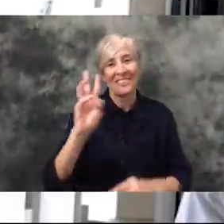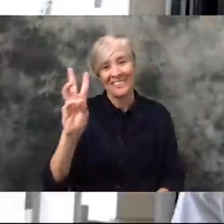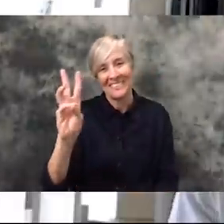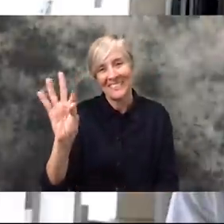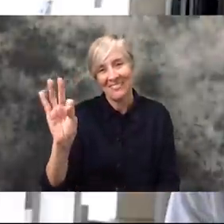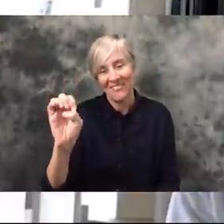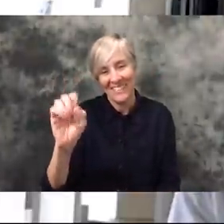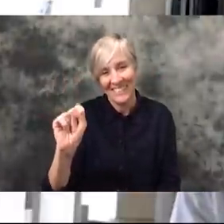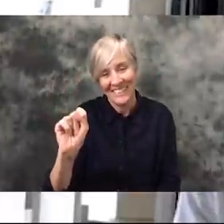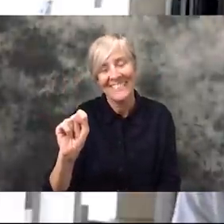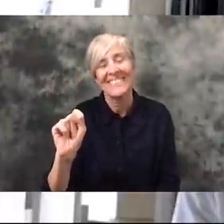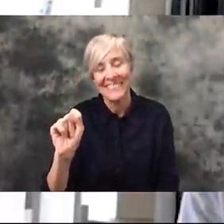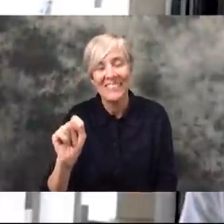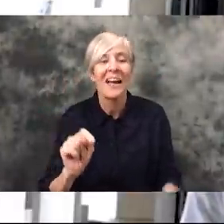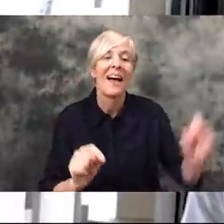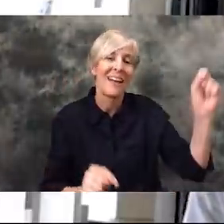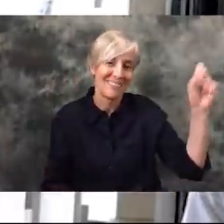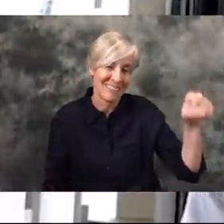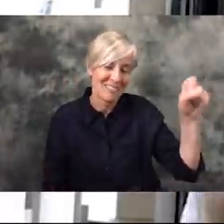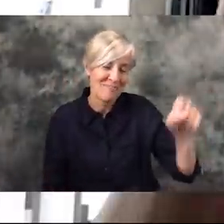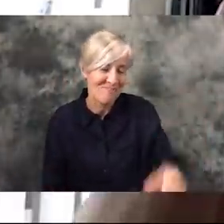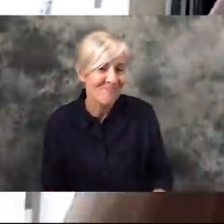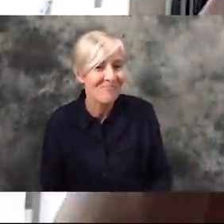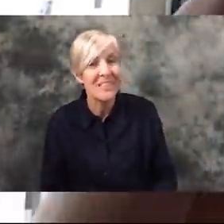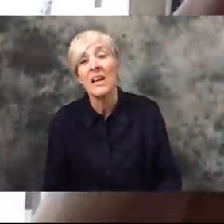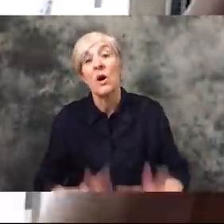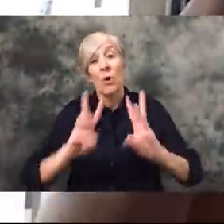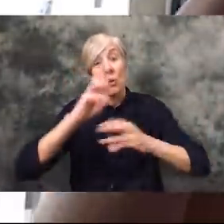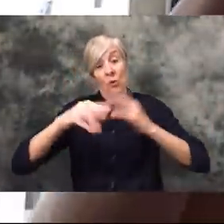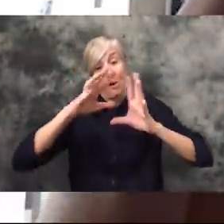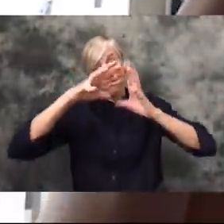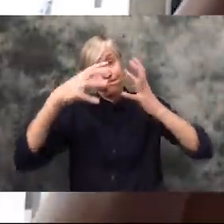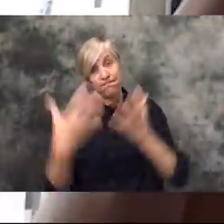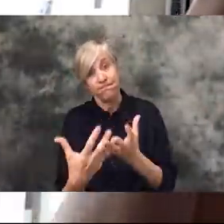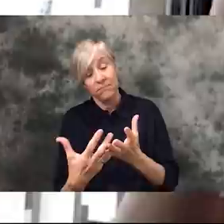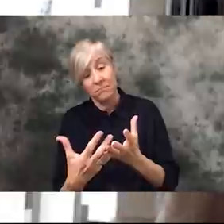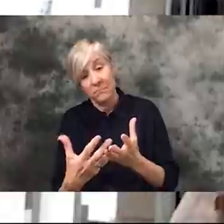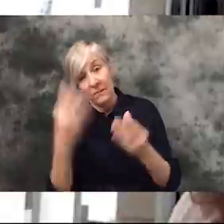Yeah. exactly and I think as well, Worldwide - the only thing I could